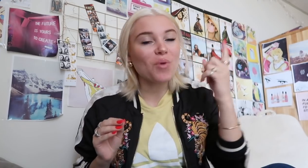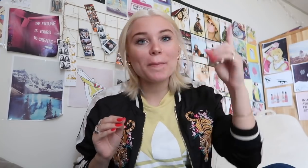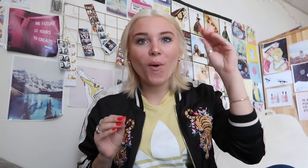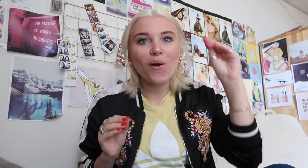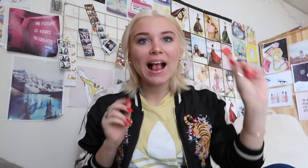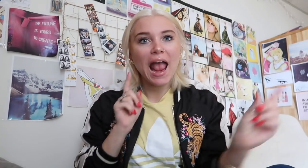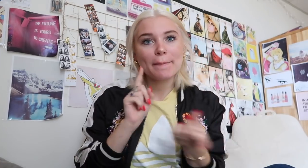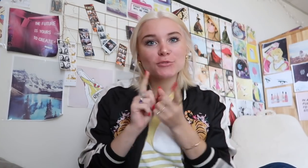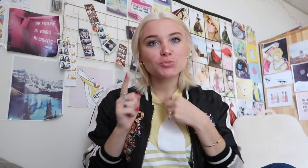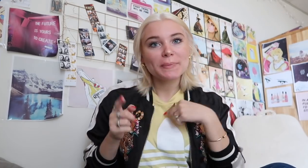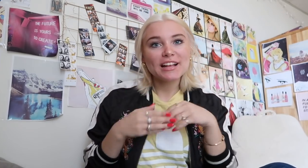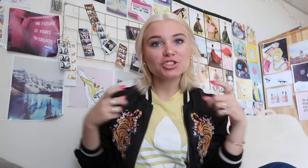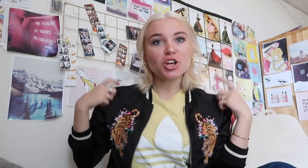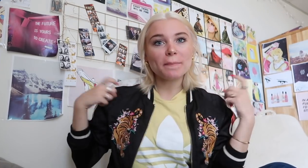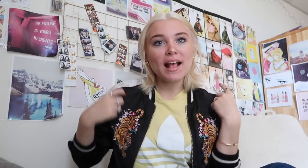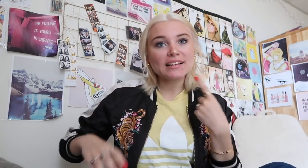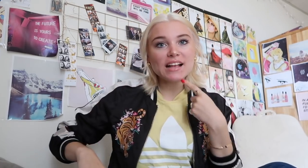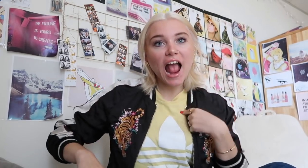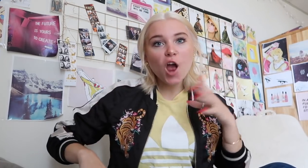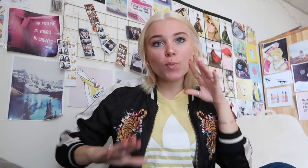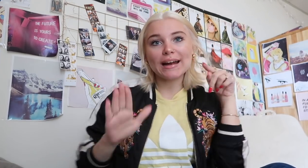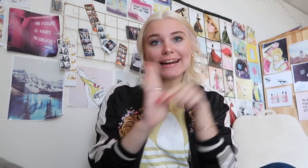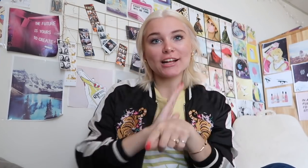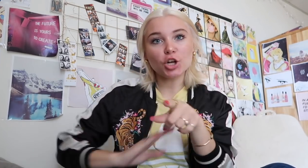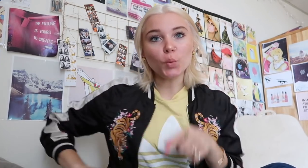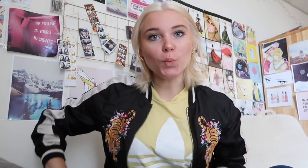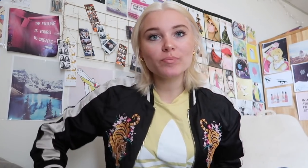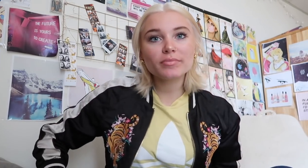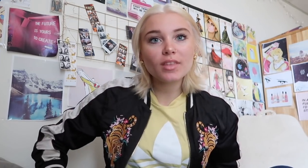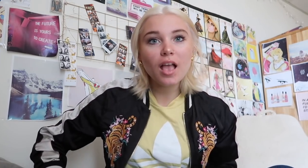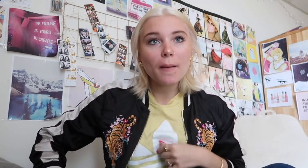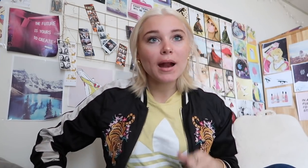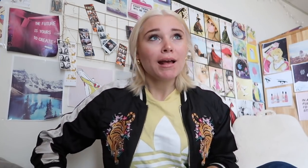because a boy came up to me in gym and told me that he is going to kill me